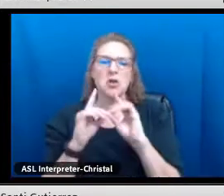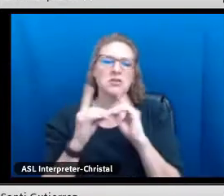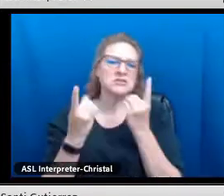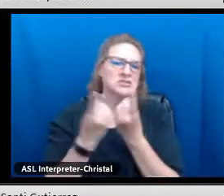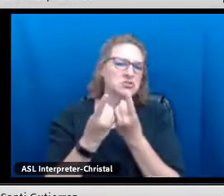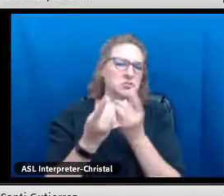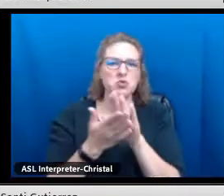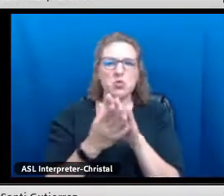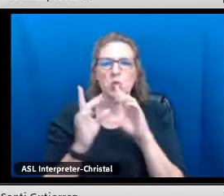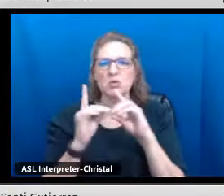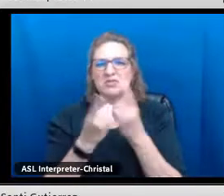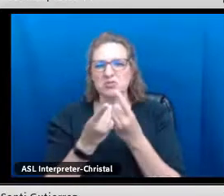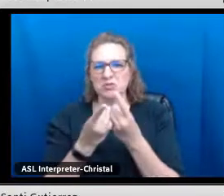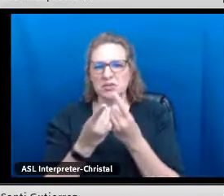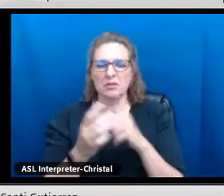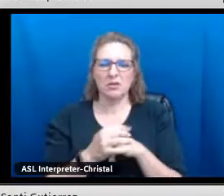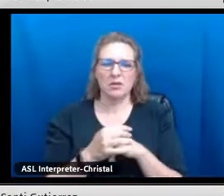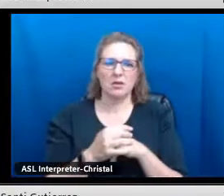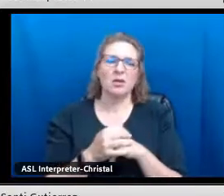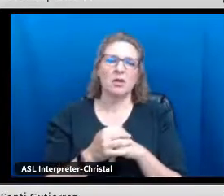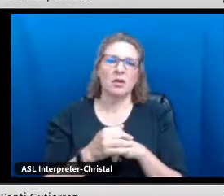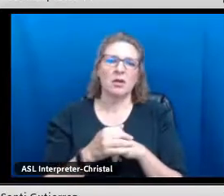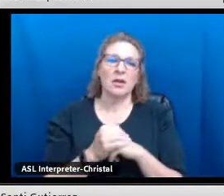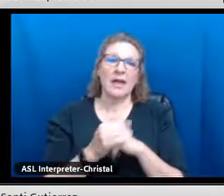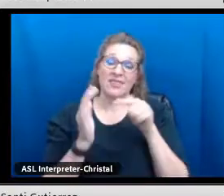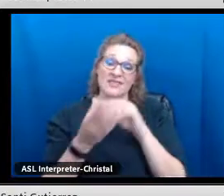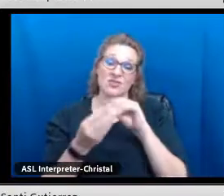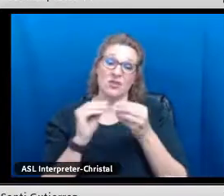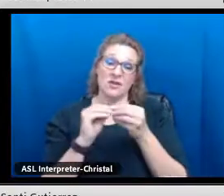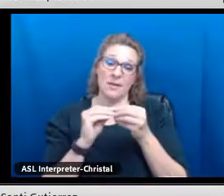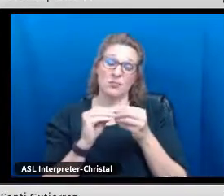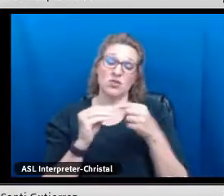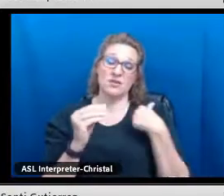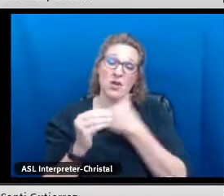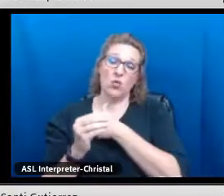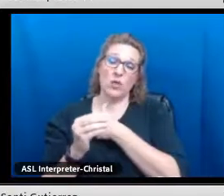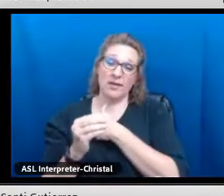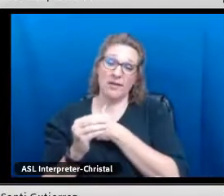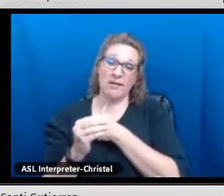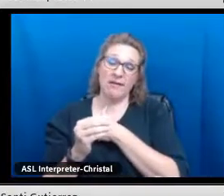in a fairly small district, school district.